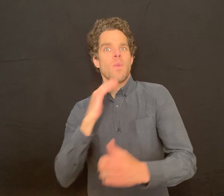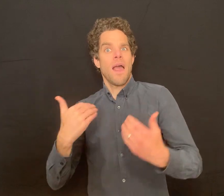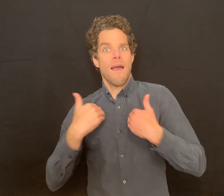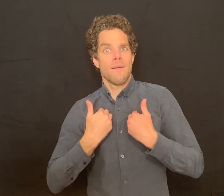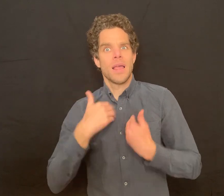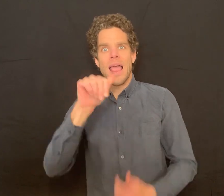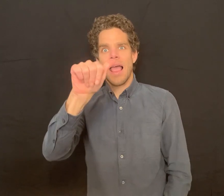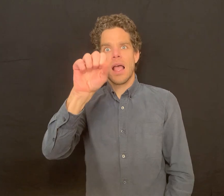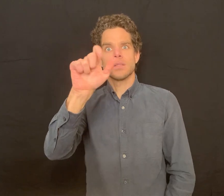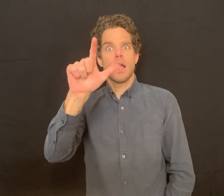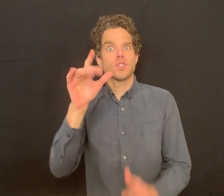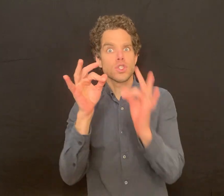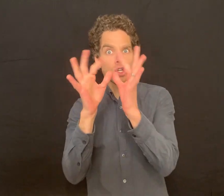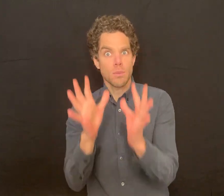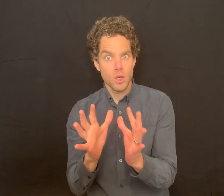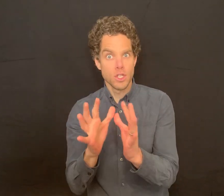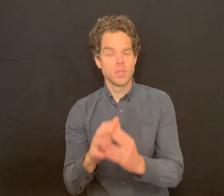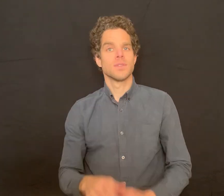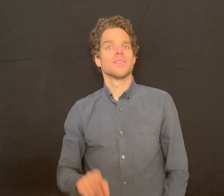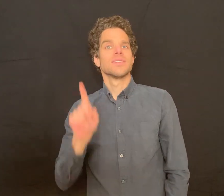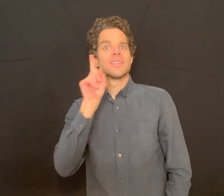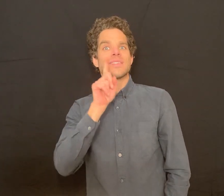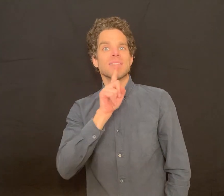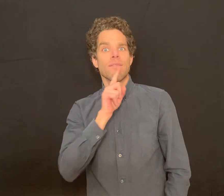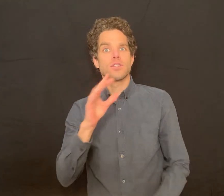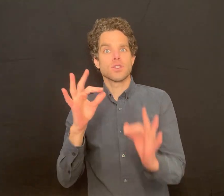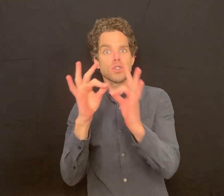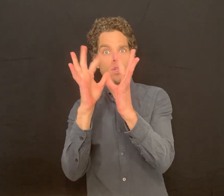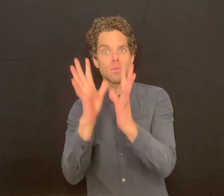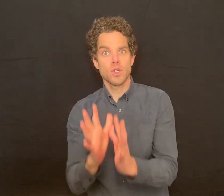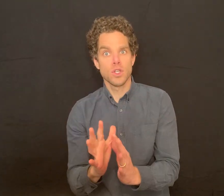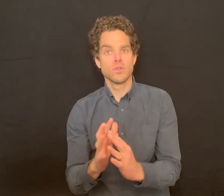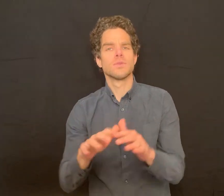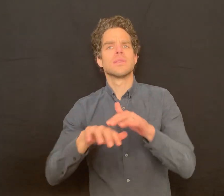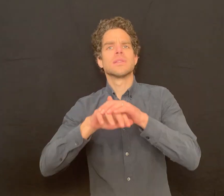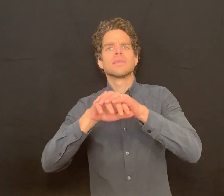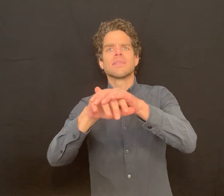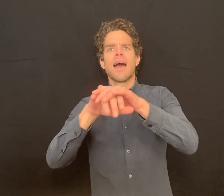The clinic will have ASL interpreters, deaf interpreters,